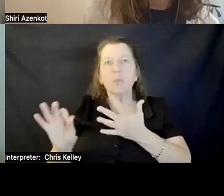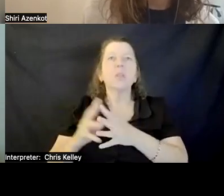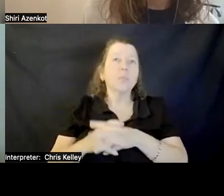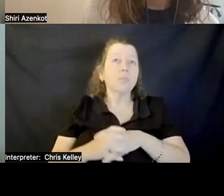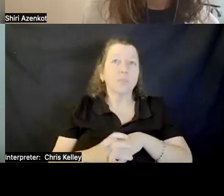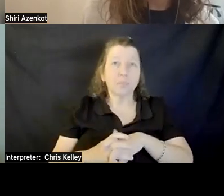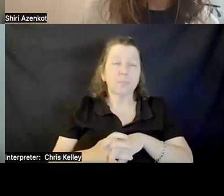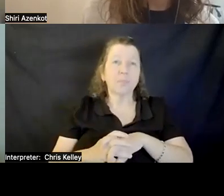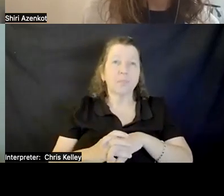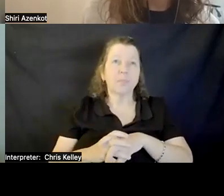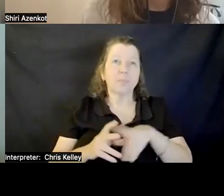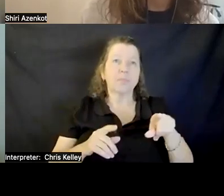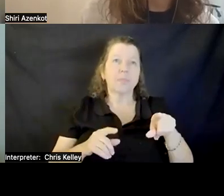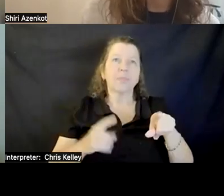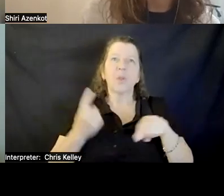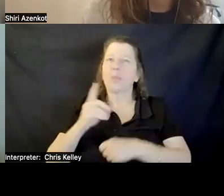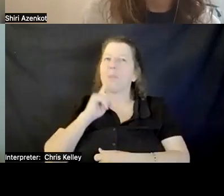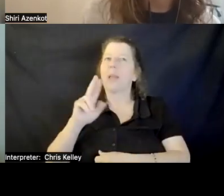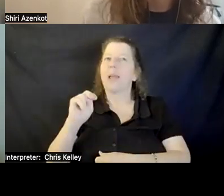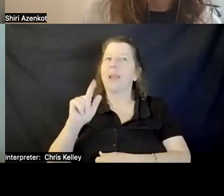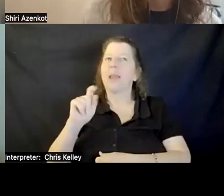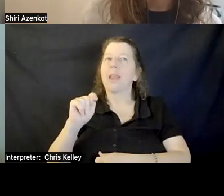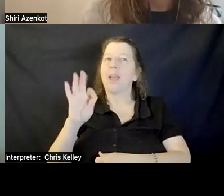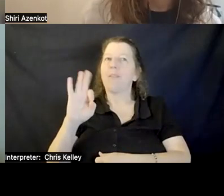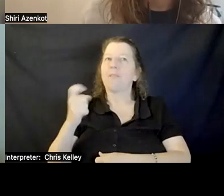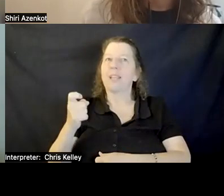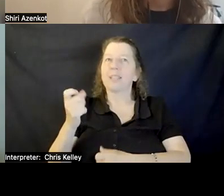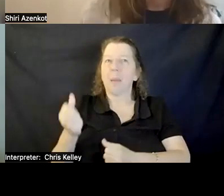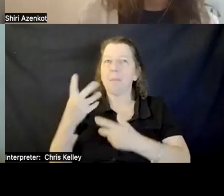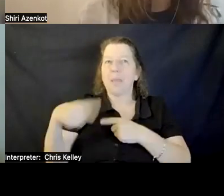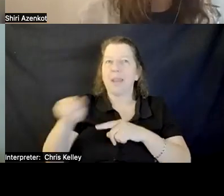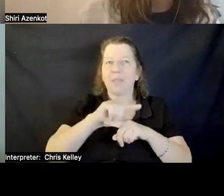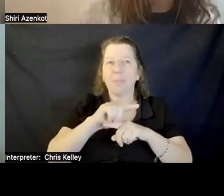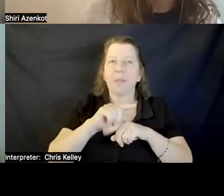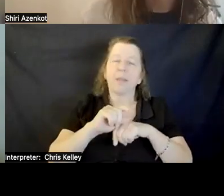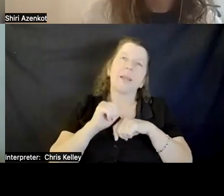Shiri: One thing I really like on Netflix is that some shows -- this is not just on Netflix, but